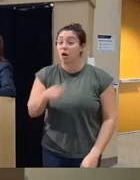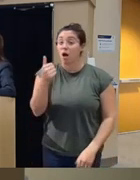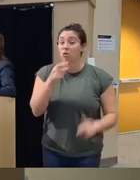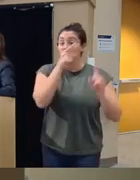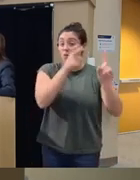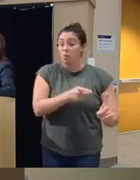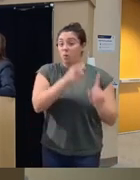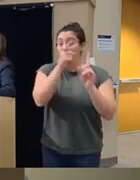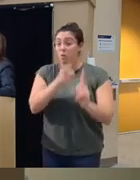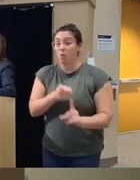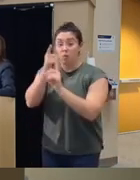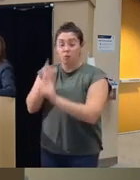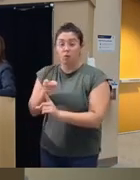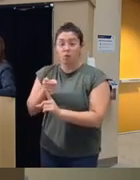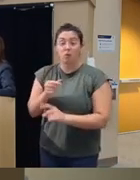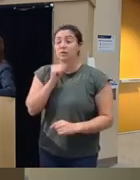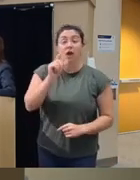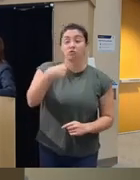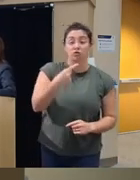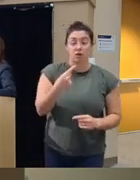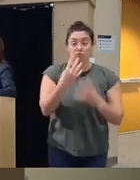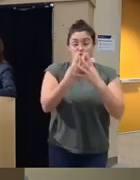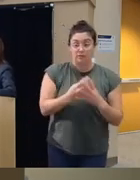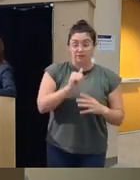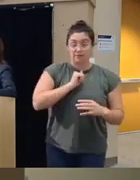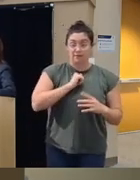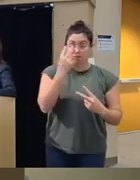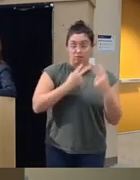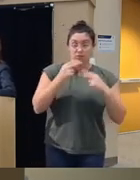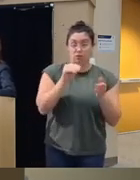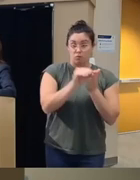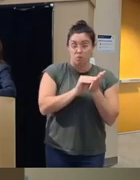indicators other than the client self-report I mean the gold standard we have right now